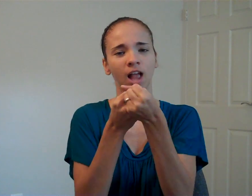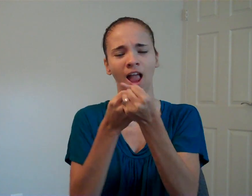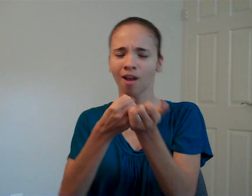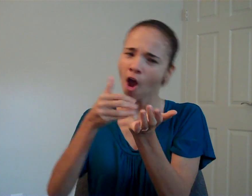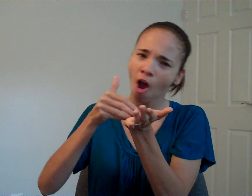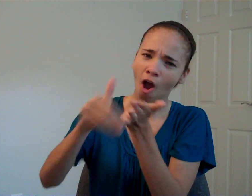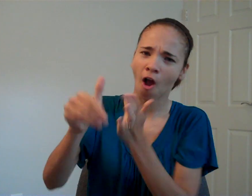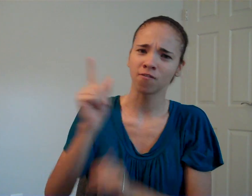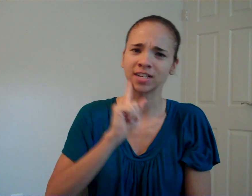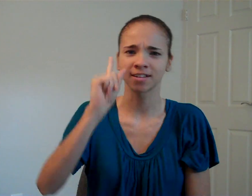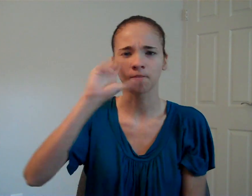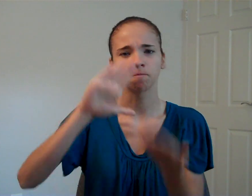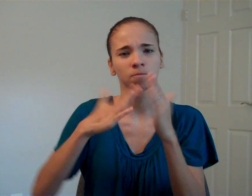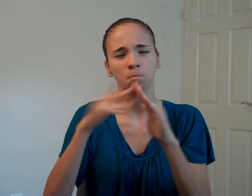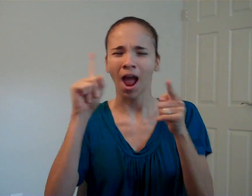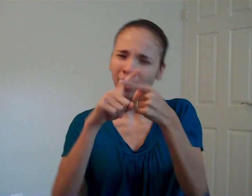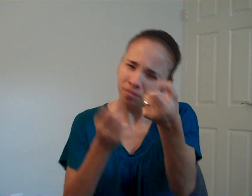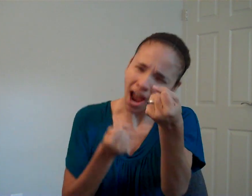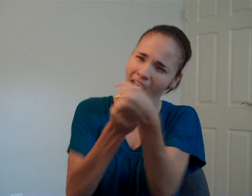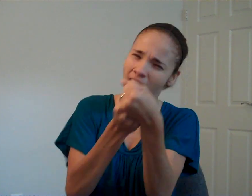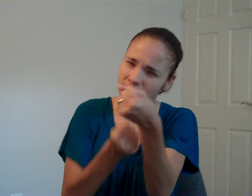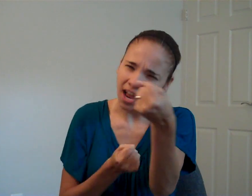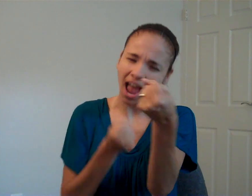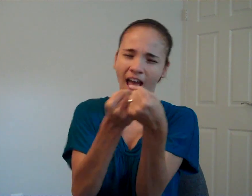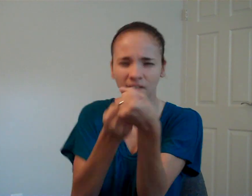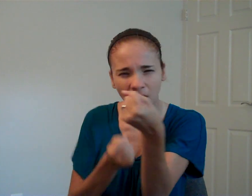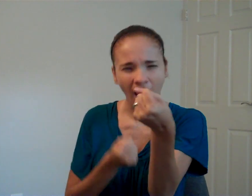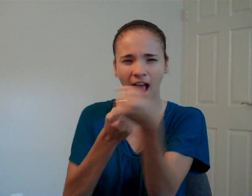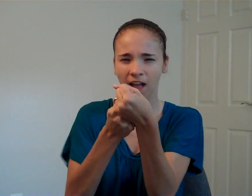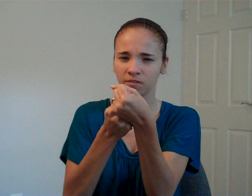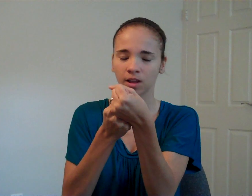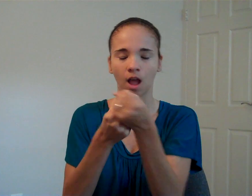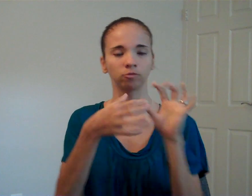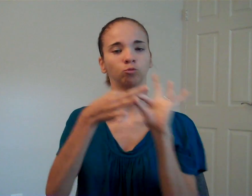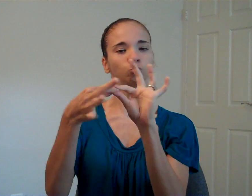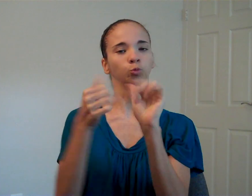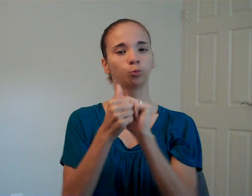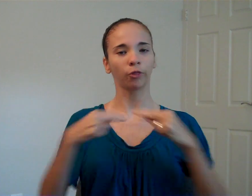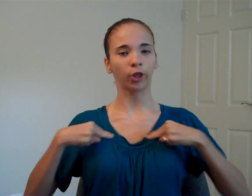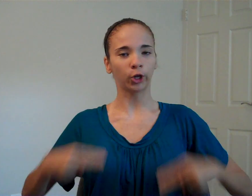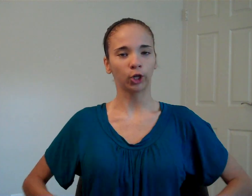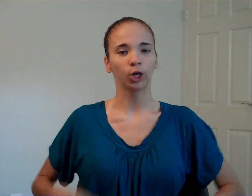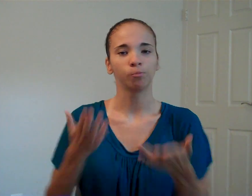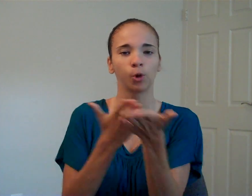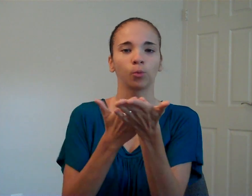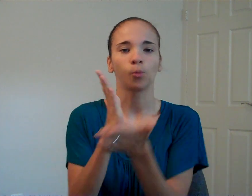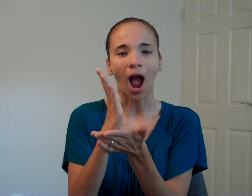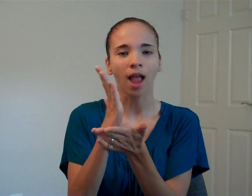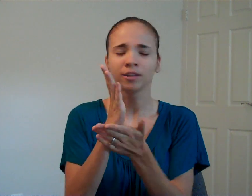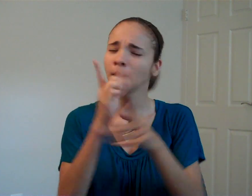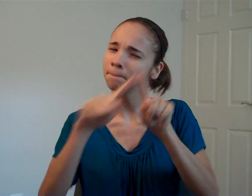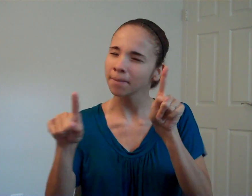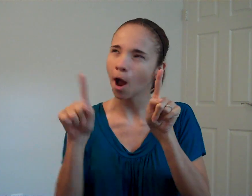Often, the deaf community are an advocate when it comes to their human rights, but